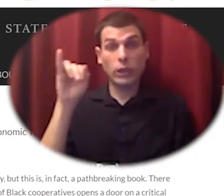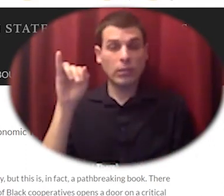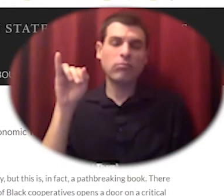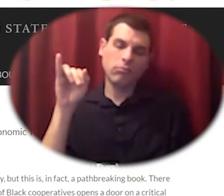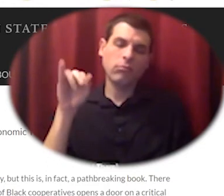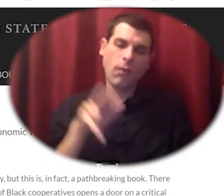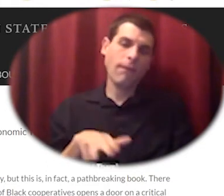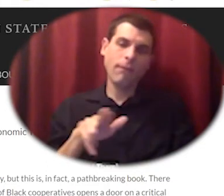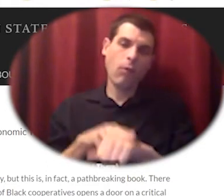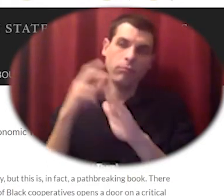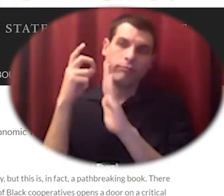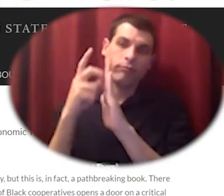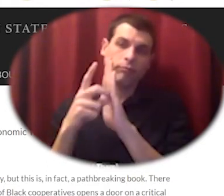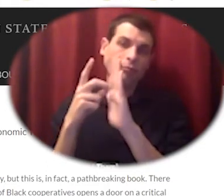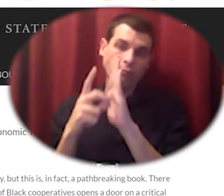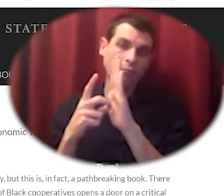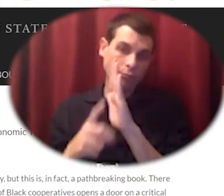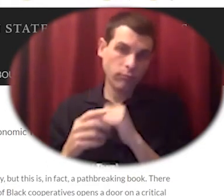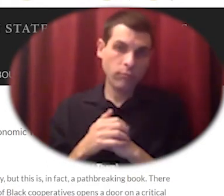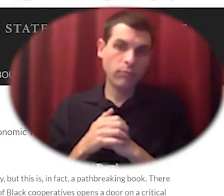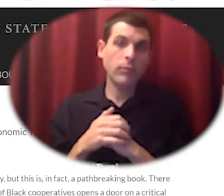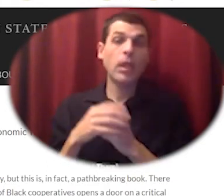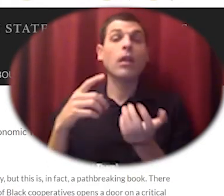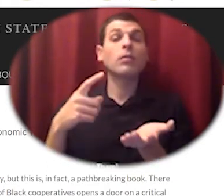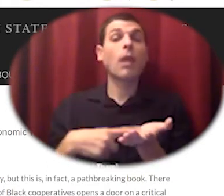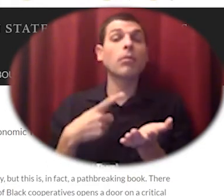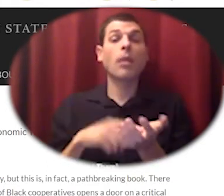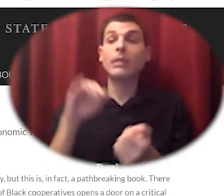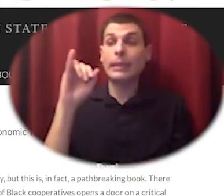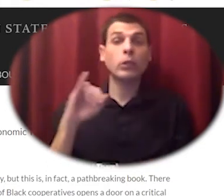less than their white neighbors or not getting anything at all even though they had paid in